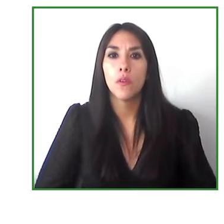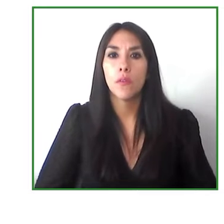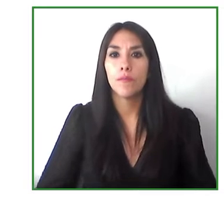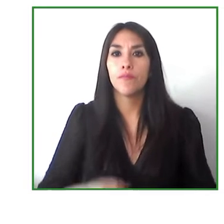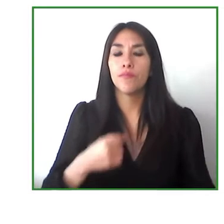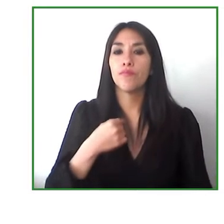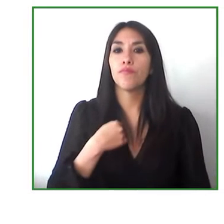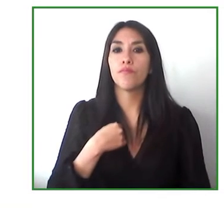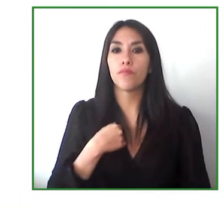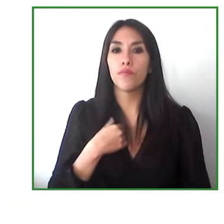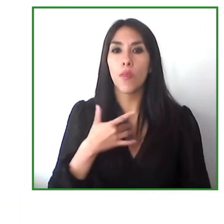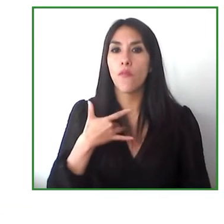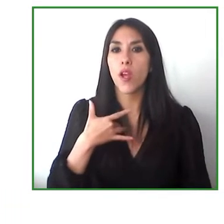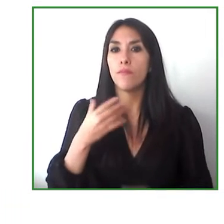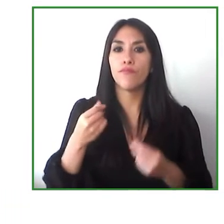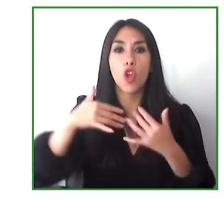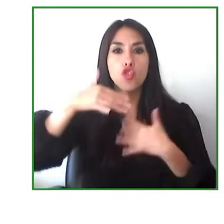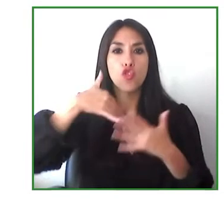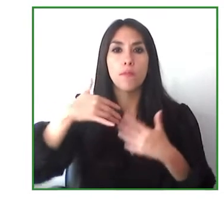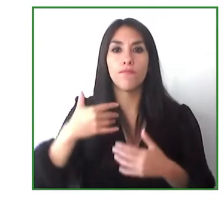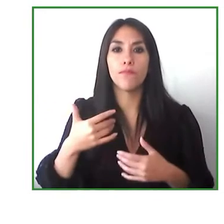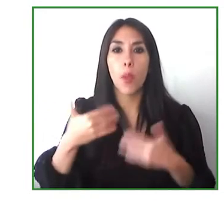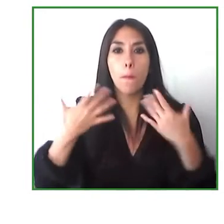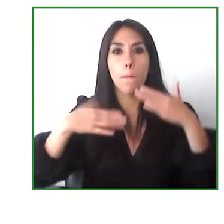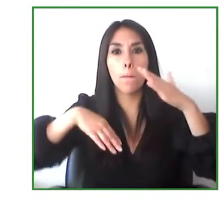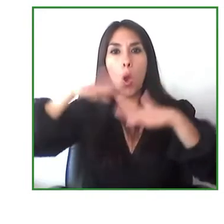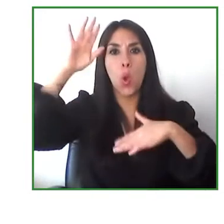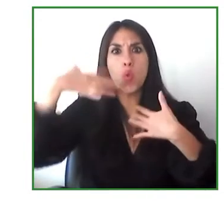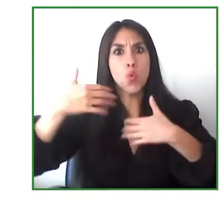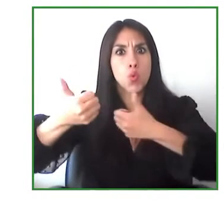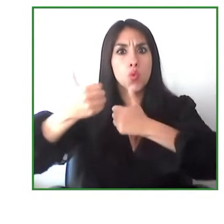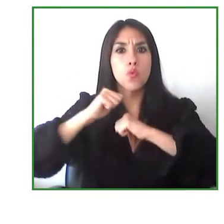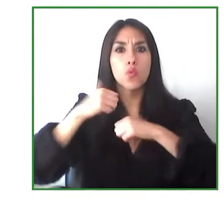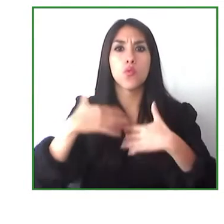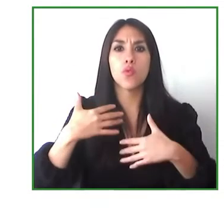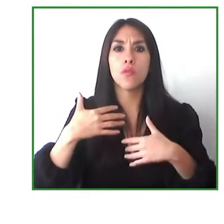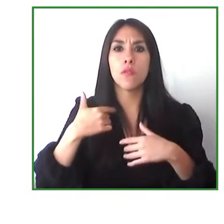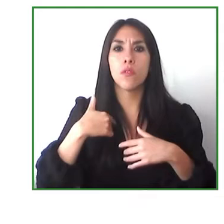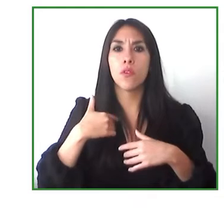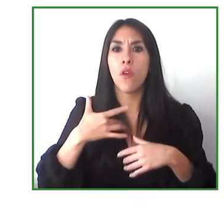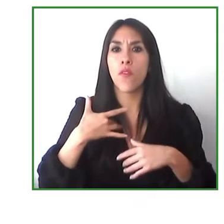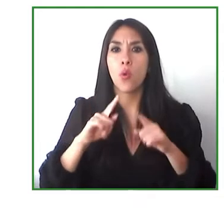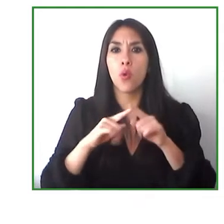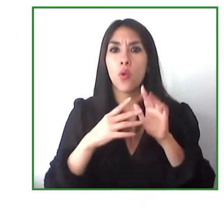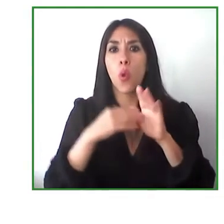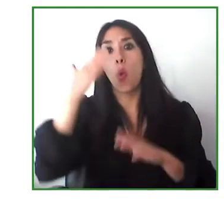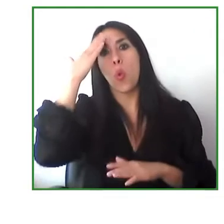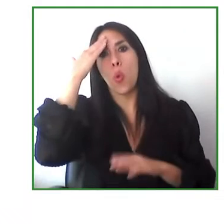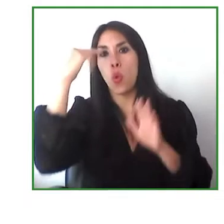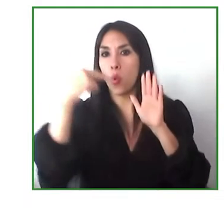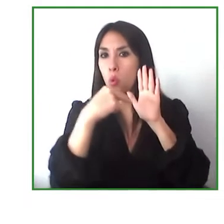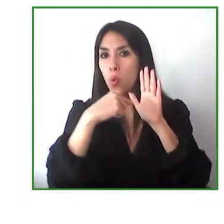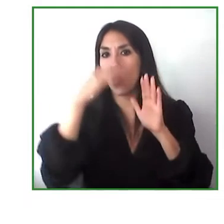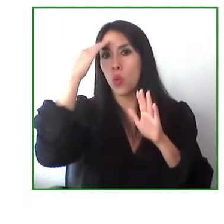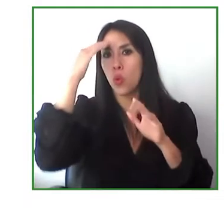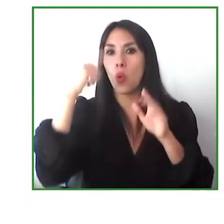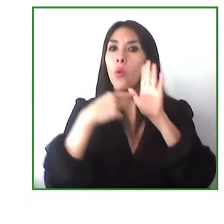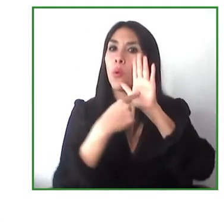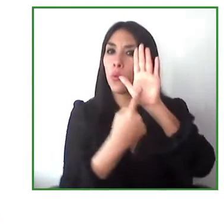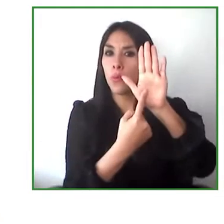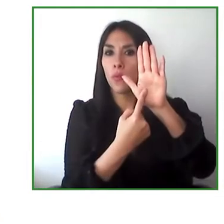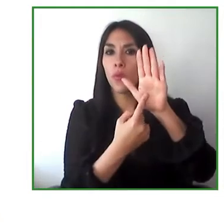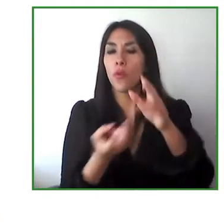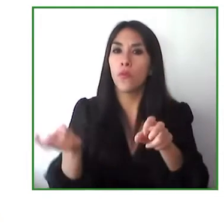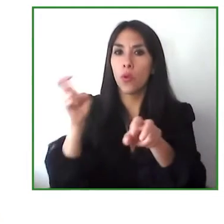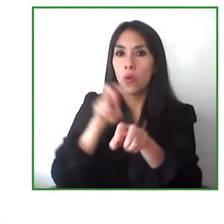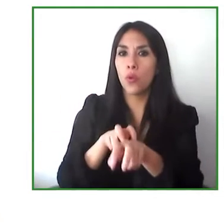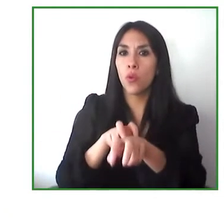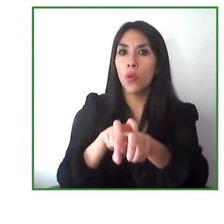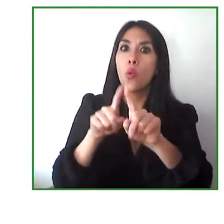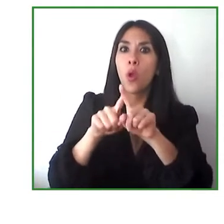replicating our model is to know the assistive transportation system